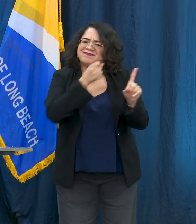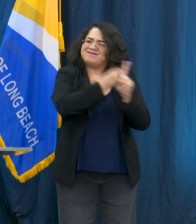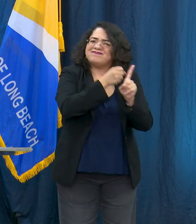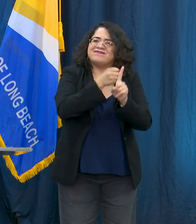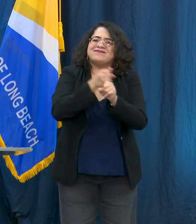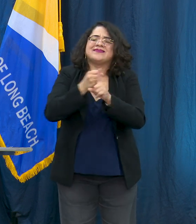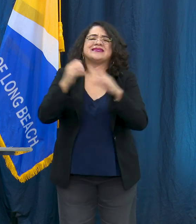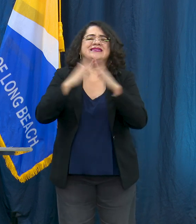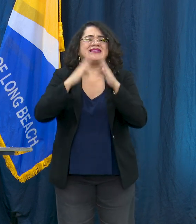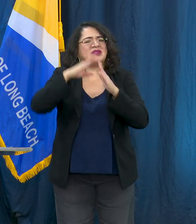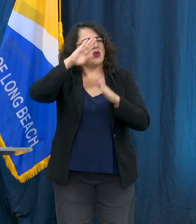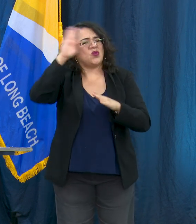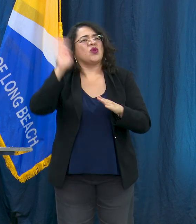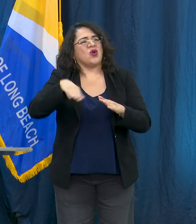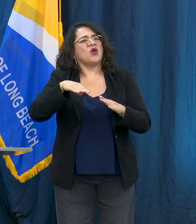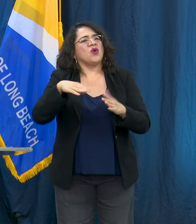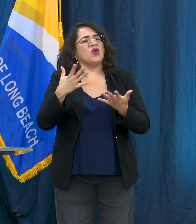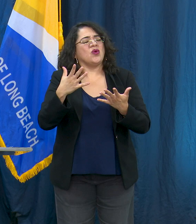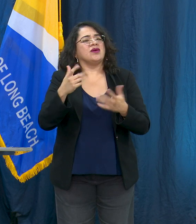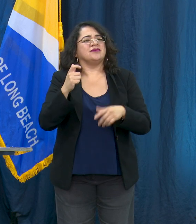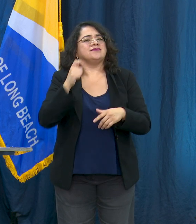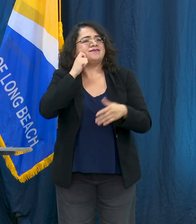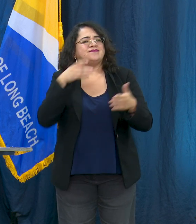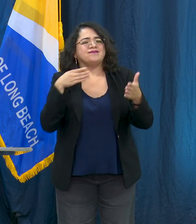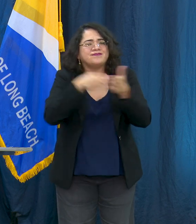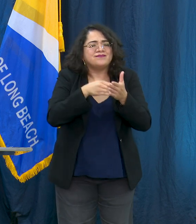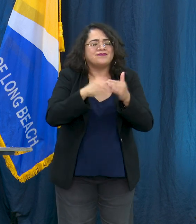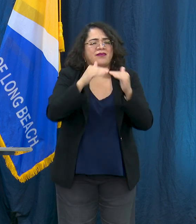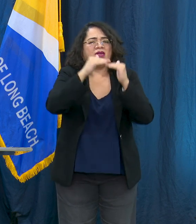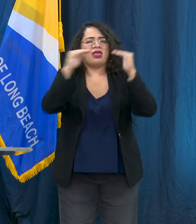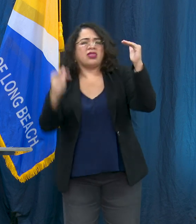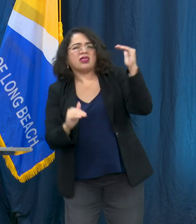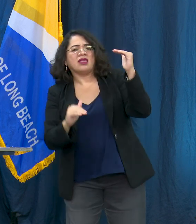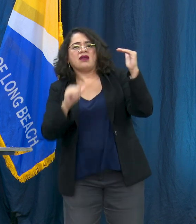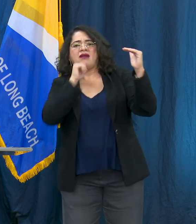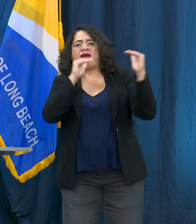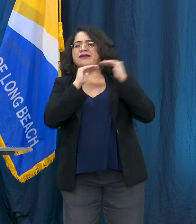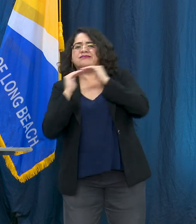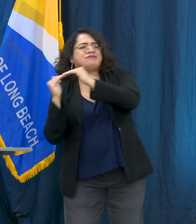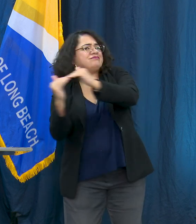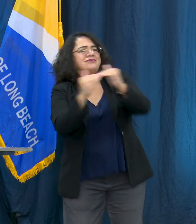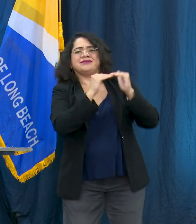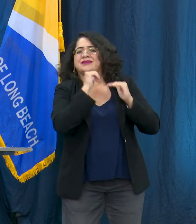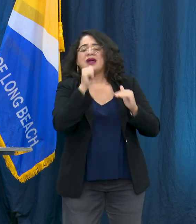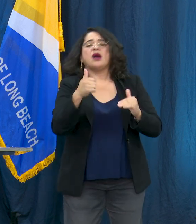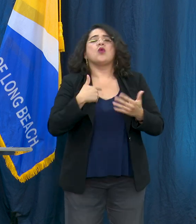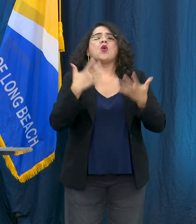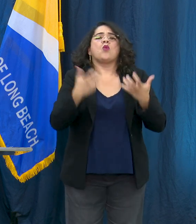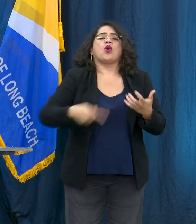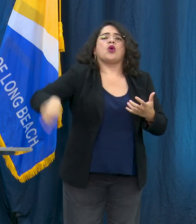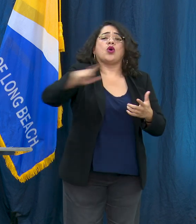determine inequities and working to address these inequities so that everyone in our city can live their best lives regardless of race and where they